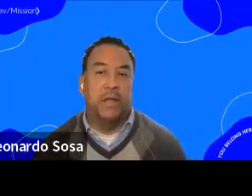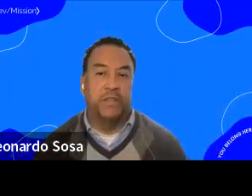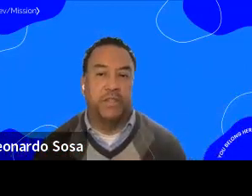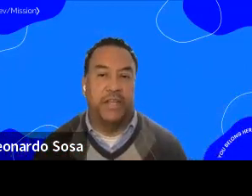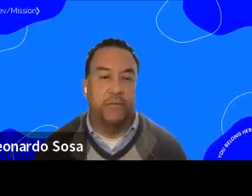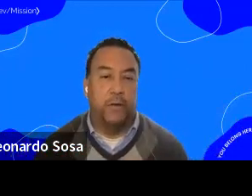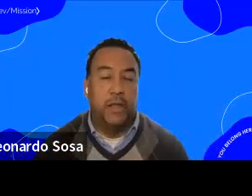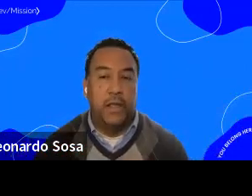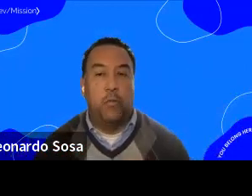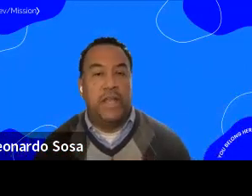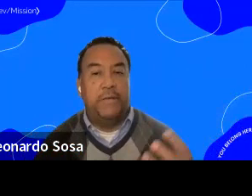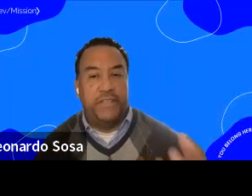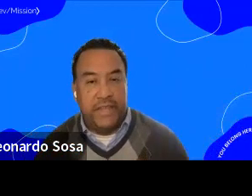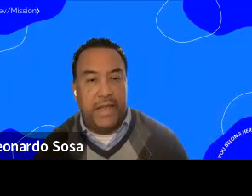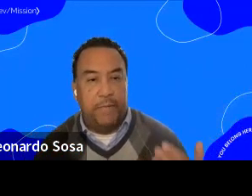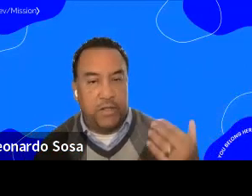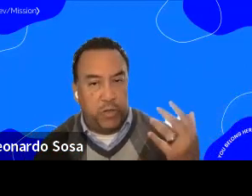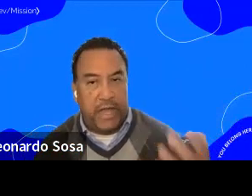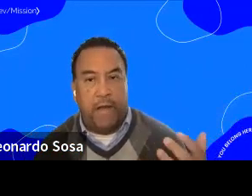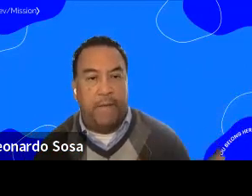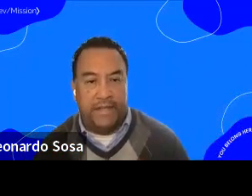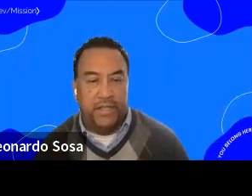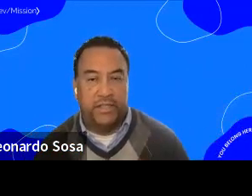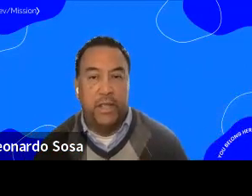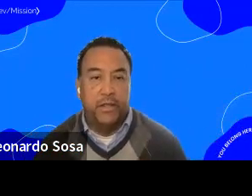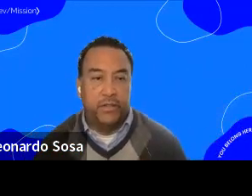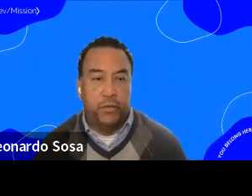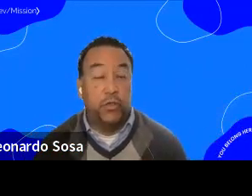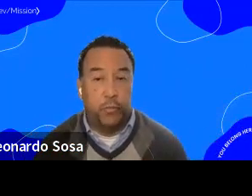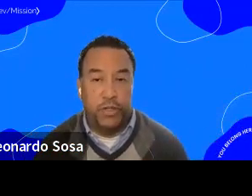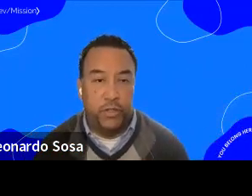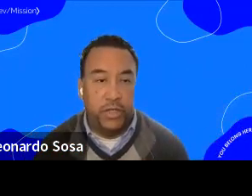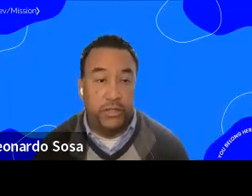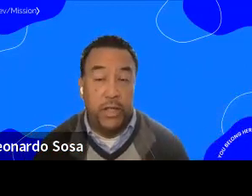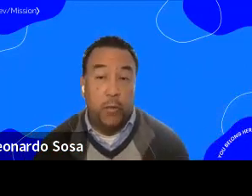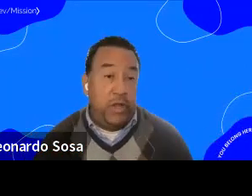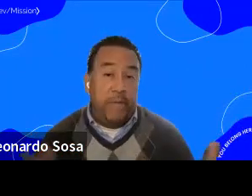we become successful, and we have seen that because we now have access to those opportunities,